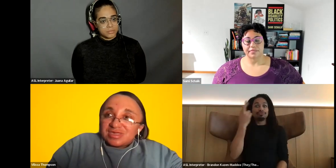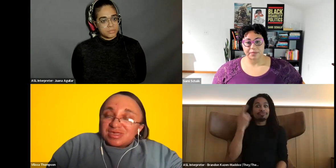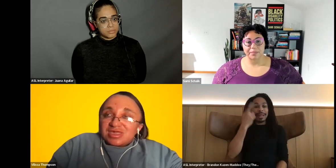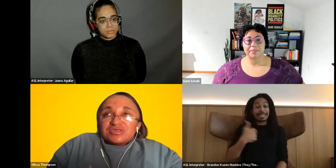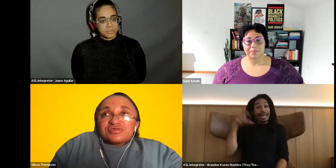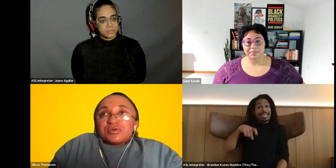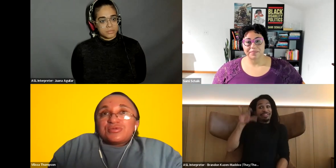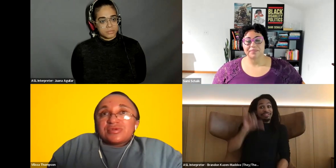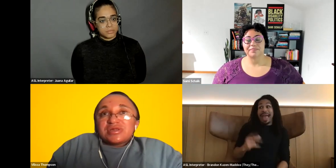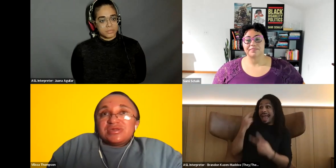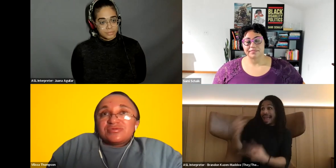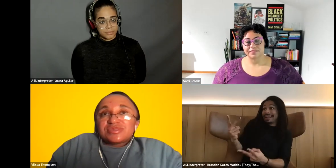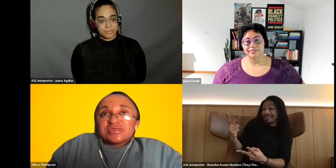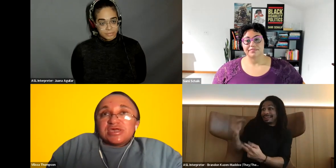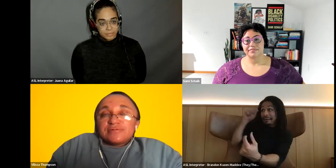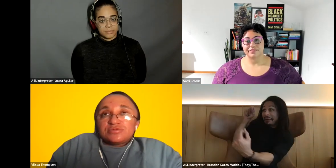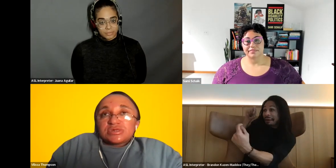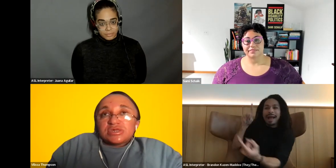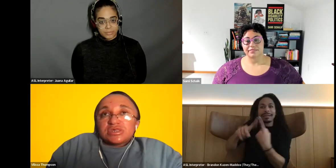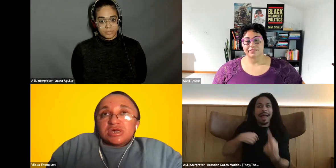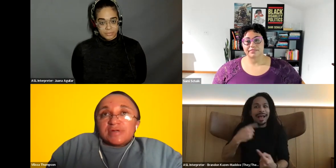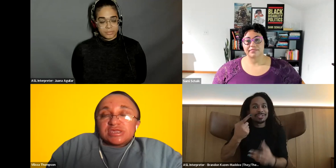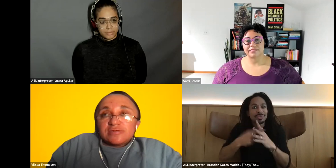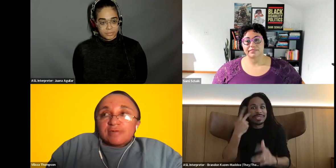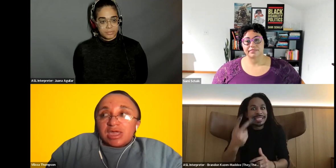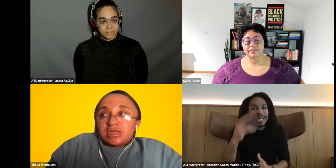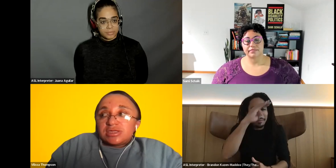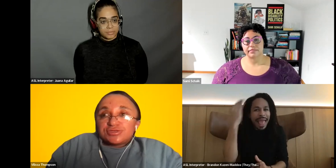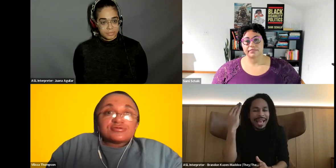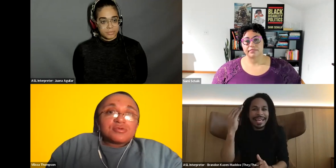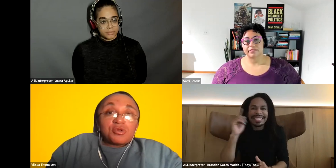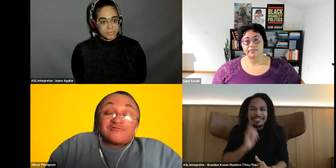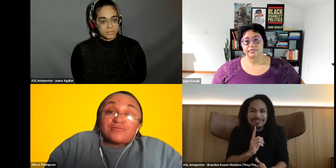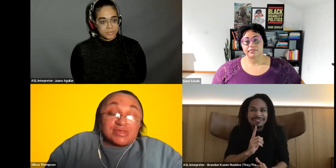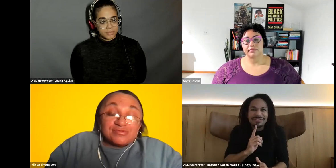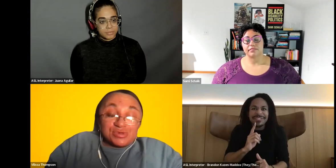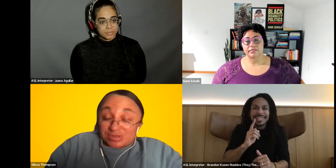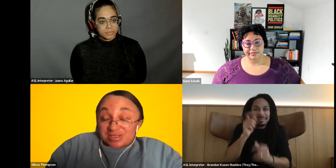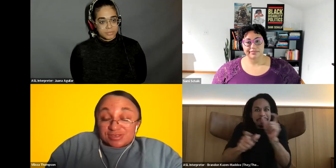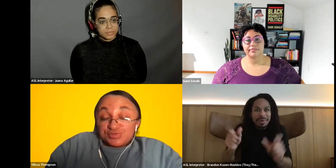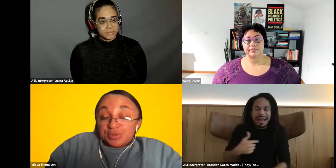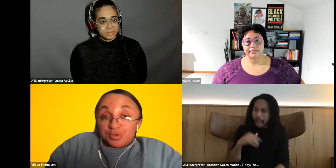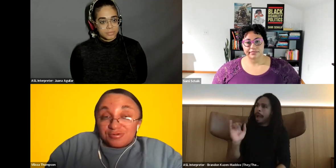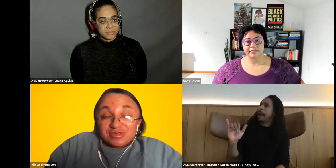Vilissa Thompson: So you know, this evolution of identifying is still growing for me, you know, just as it is with the work.